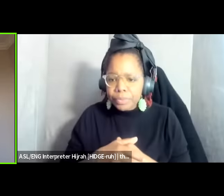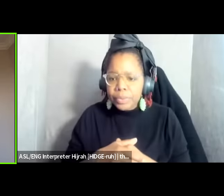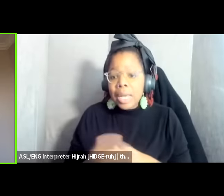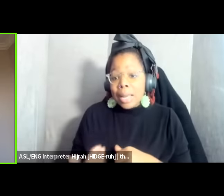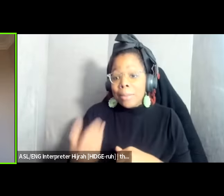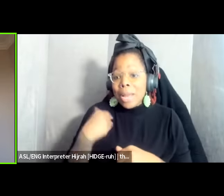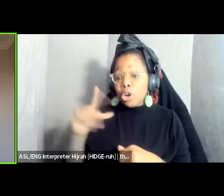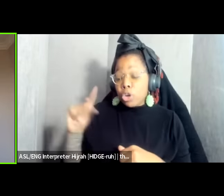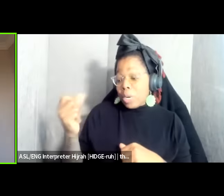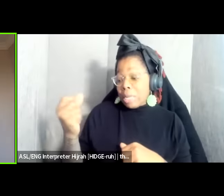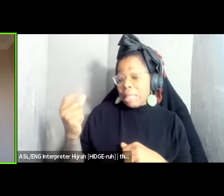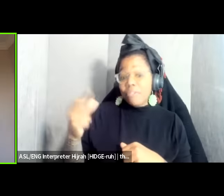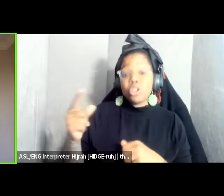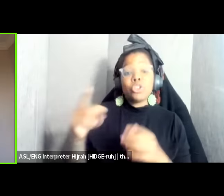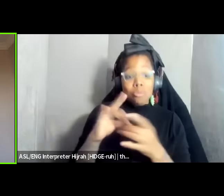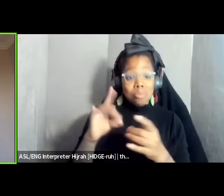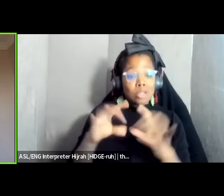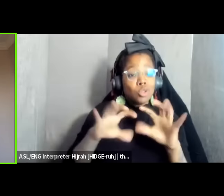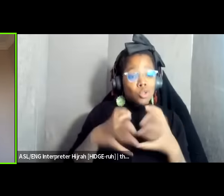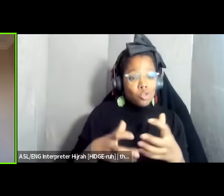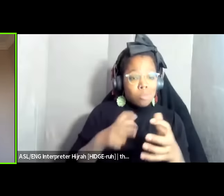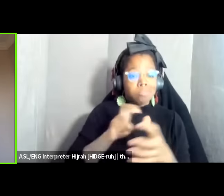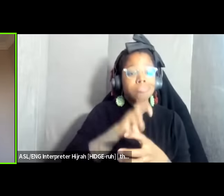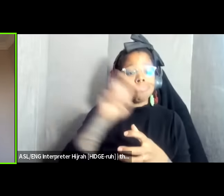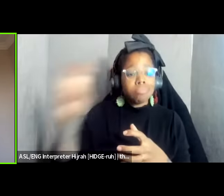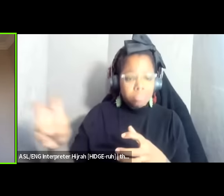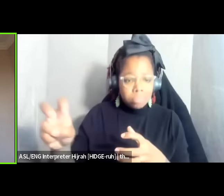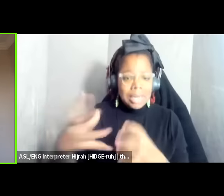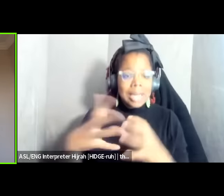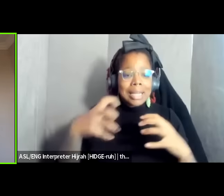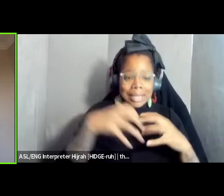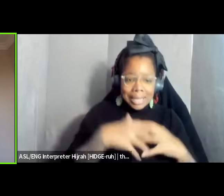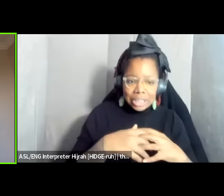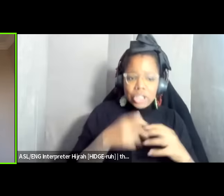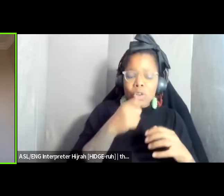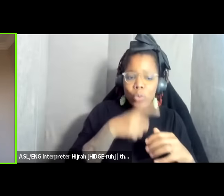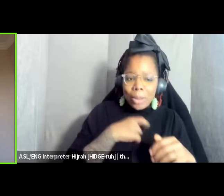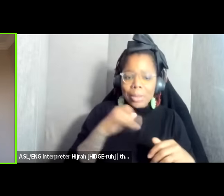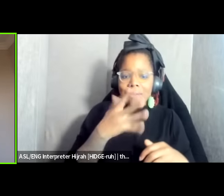the delegation I went on it was an indigenous and women of color it was an indigenous and feminist